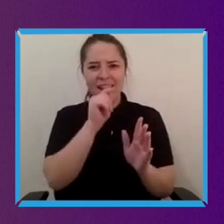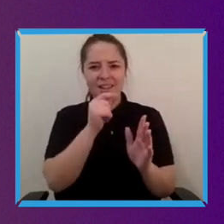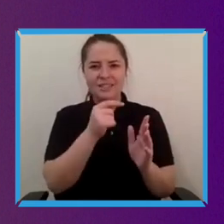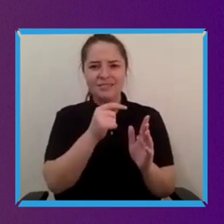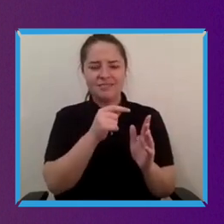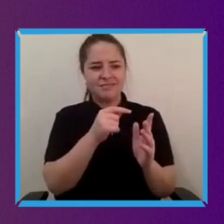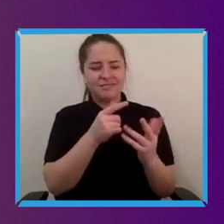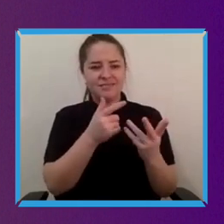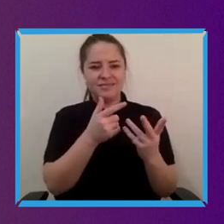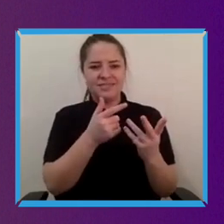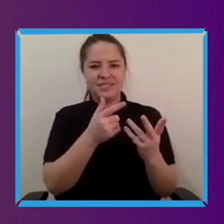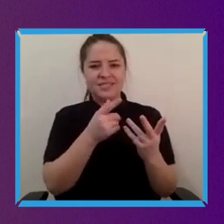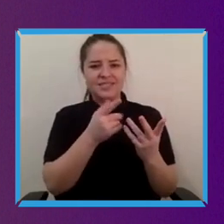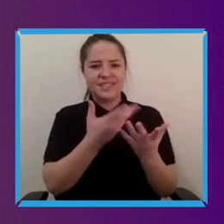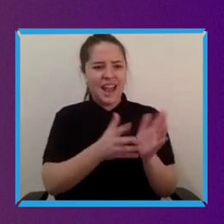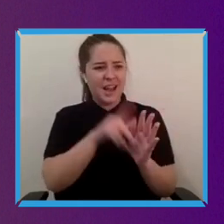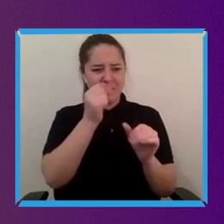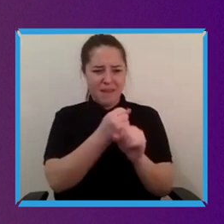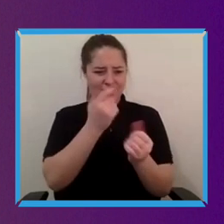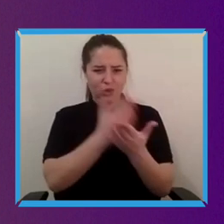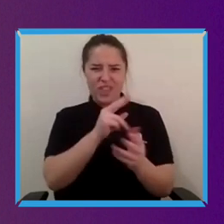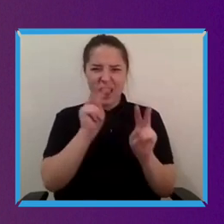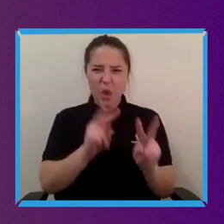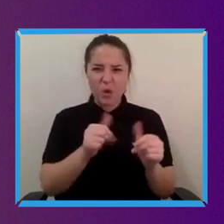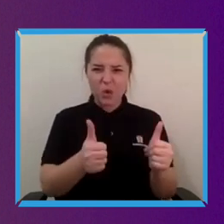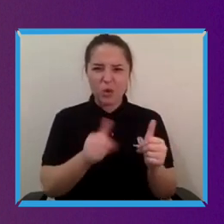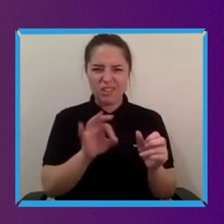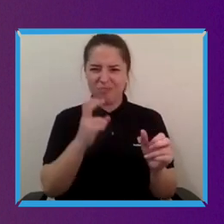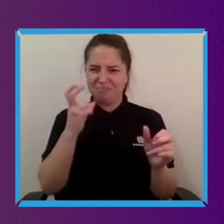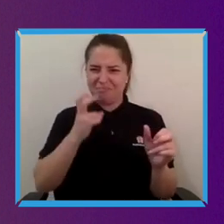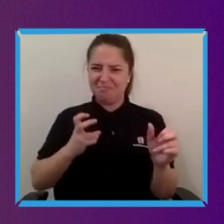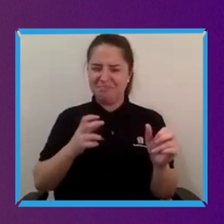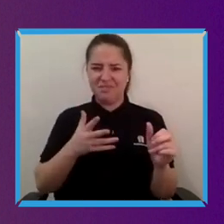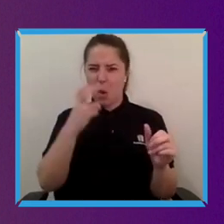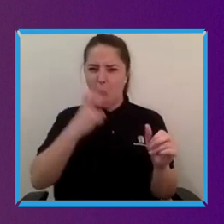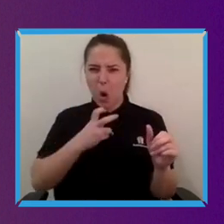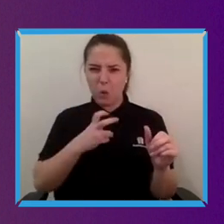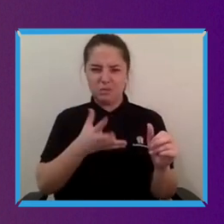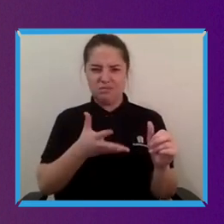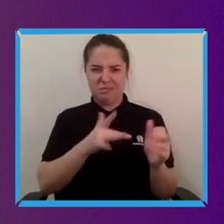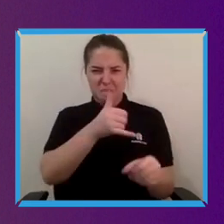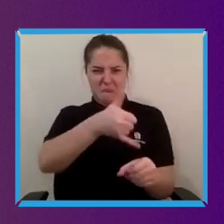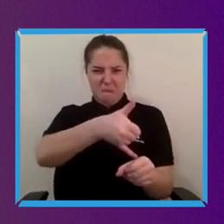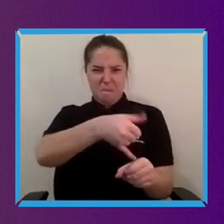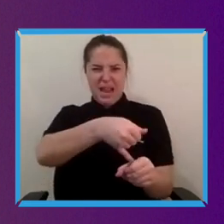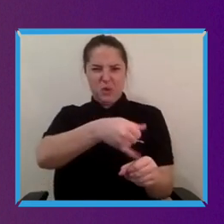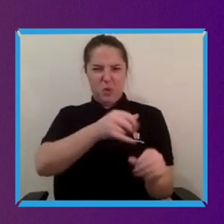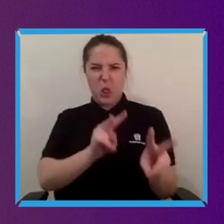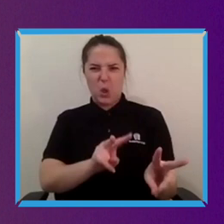how can we make sure that they look good and that they're kind of they're high quality in their design as well.